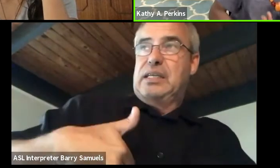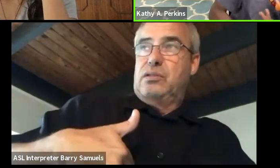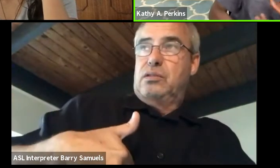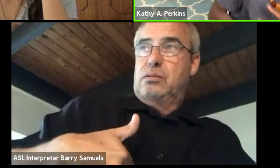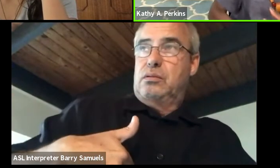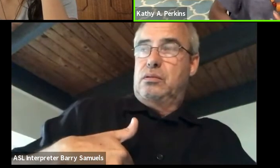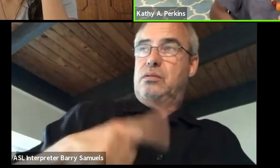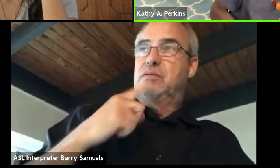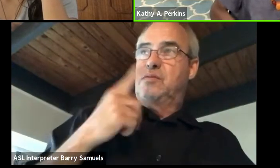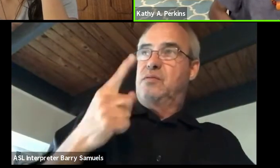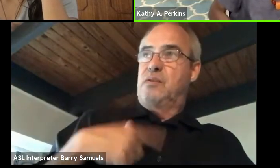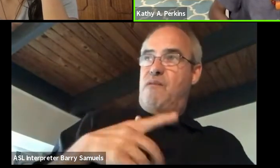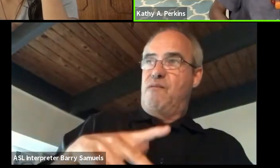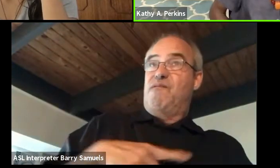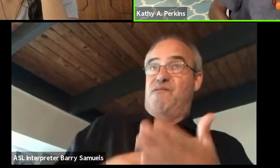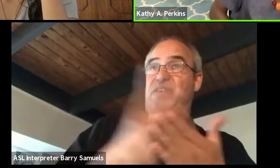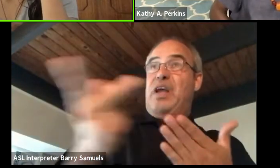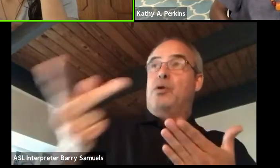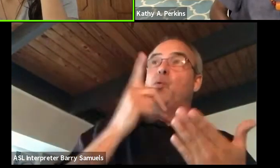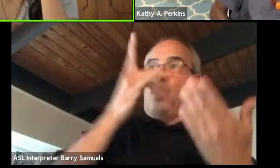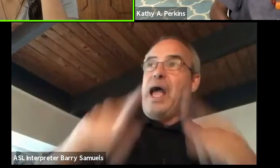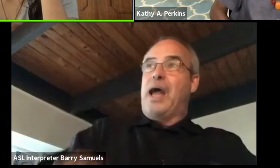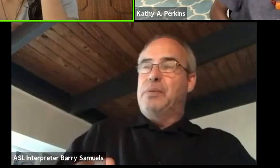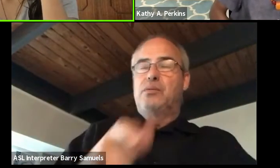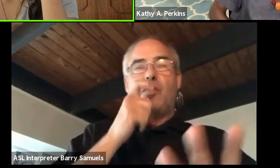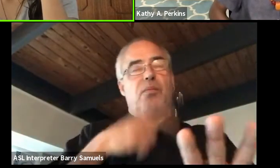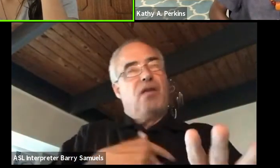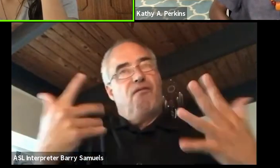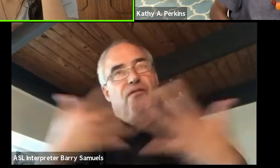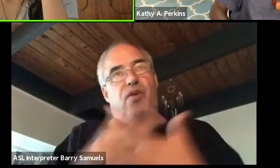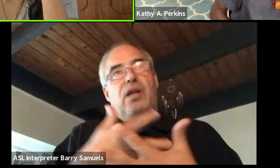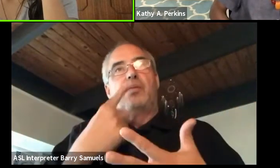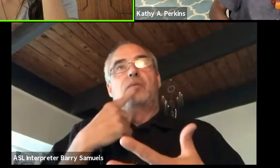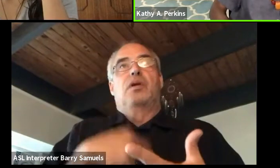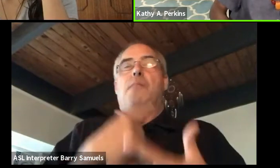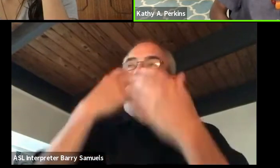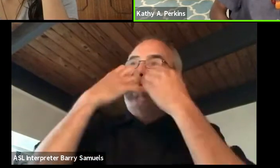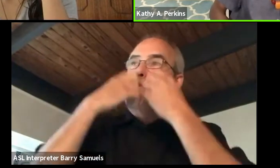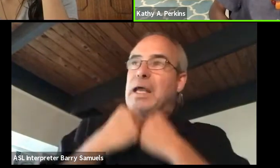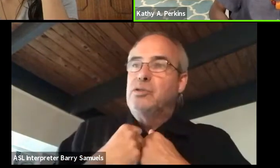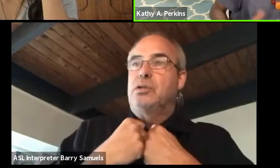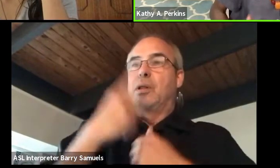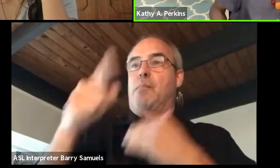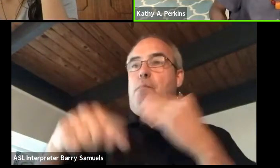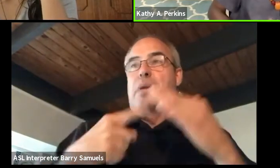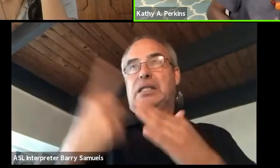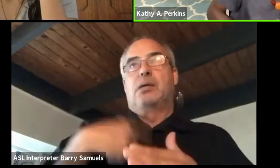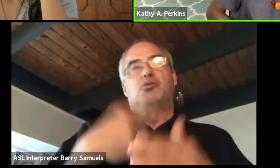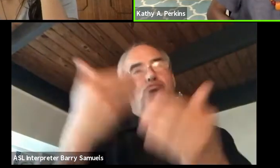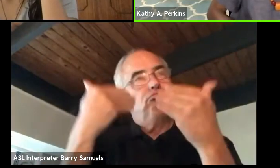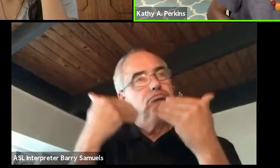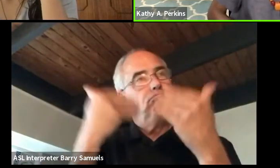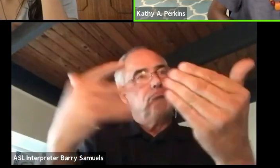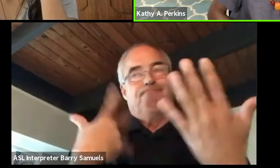Failure is gonna be there. Don't be afraid of knowing it, if you're passionate about something, follow through on it,